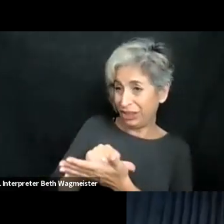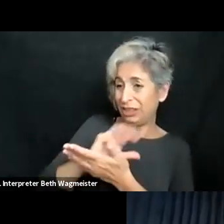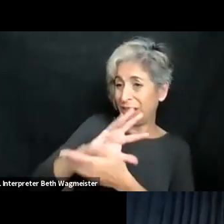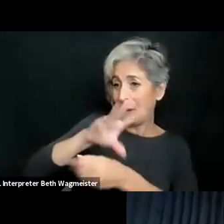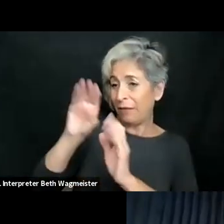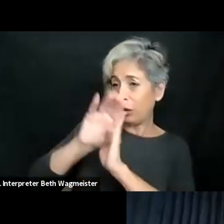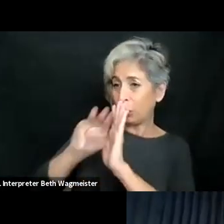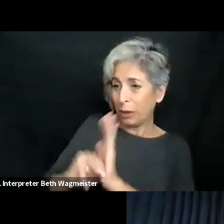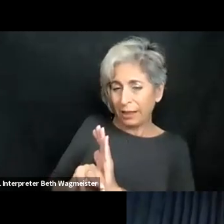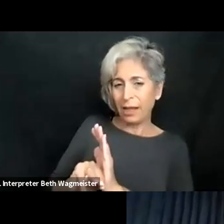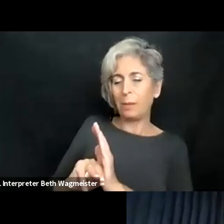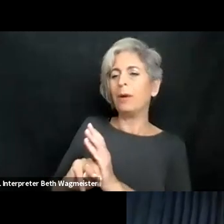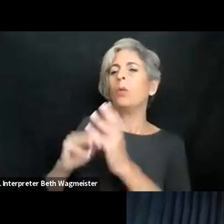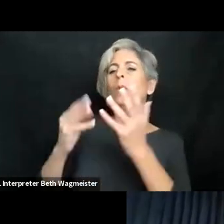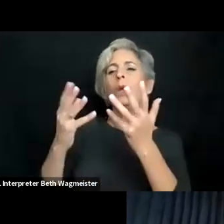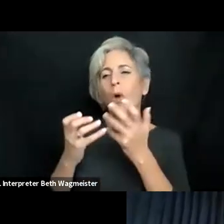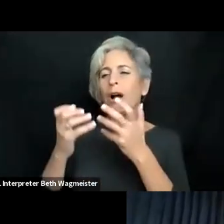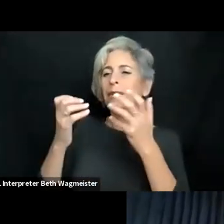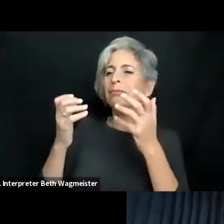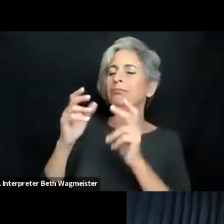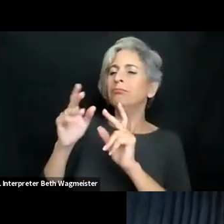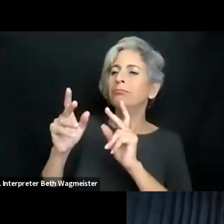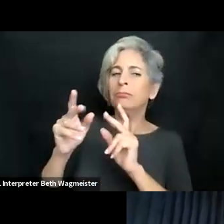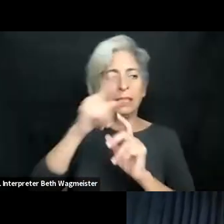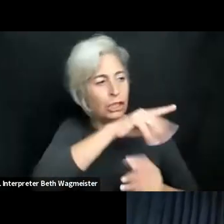organizations industry that give us orders to check their web